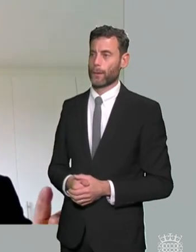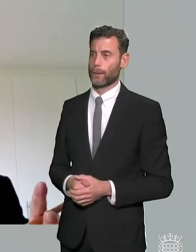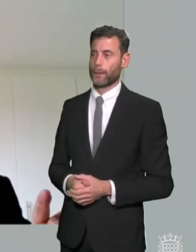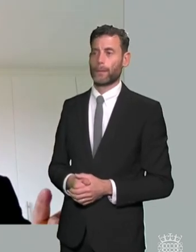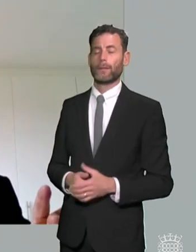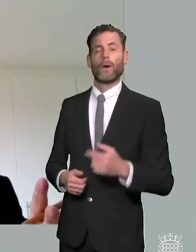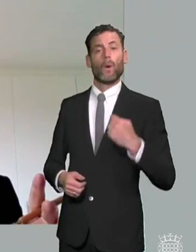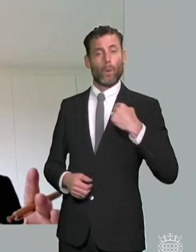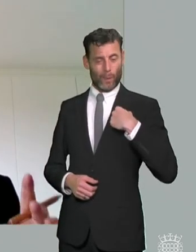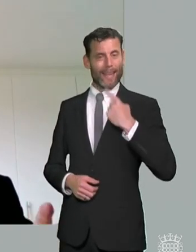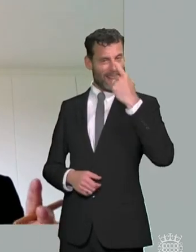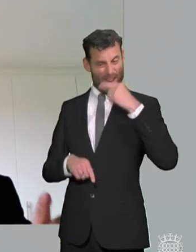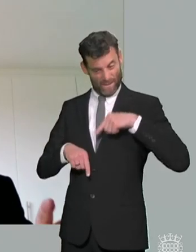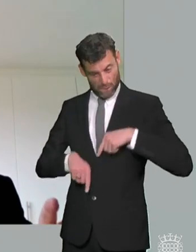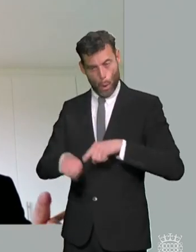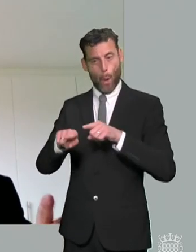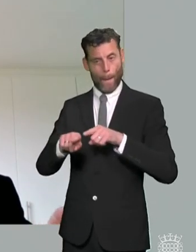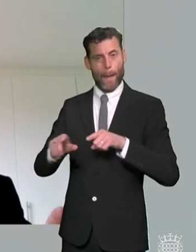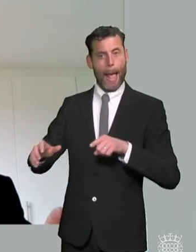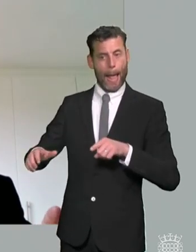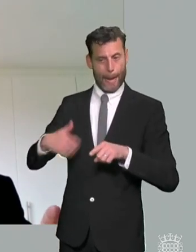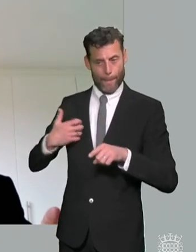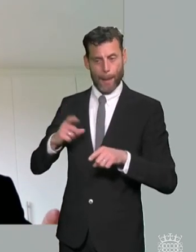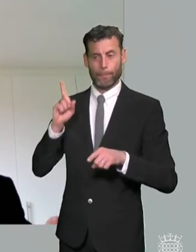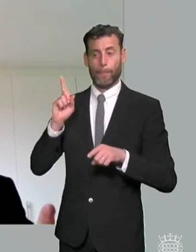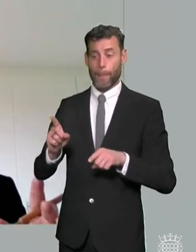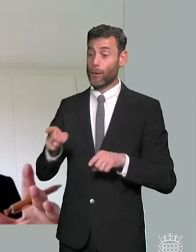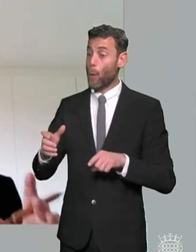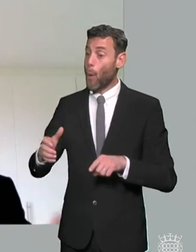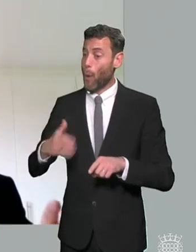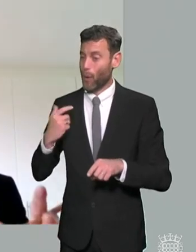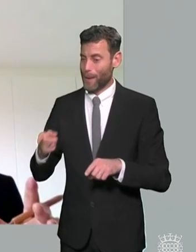which mean that sometimes we're doing this job with our hands tied behind our back we we could